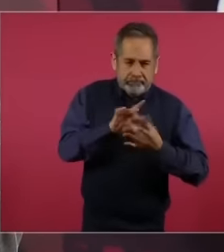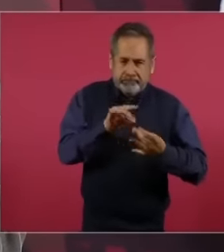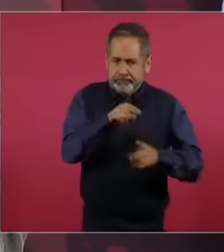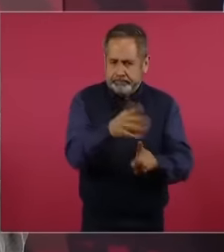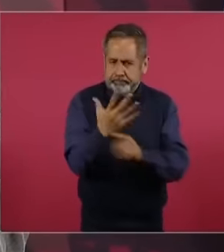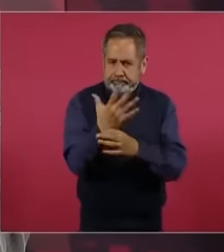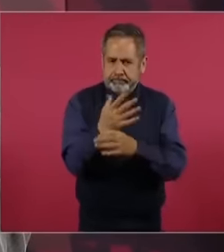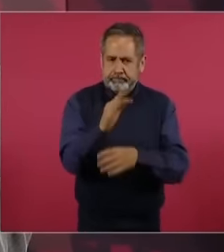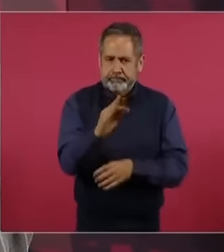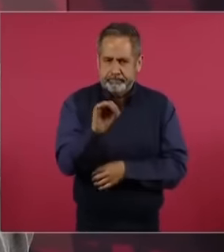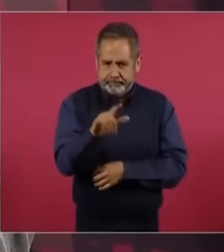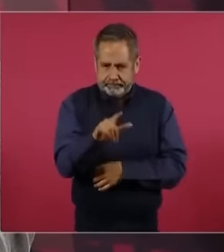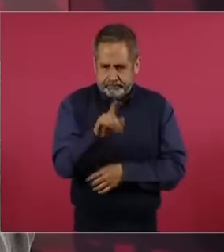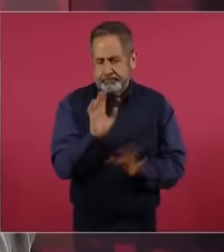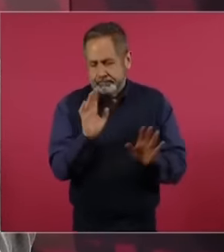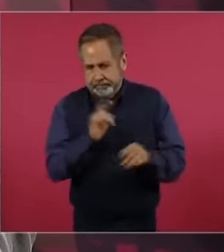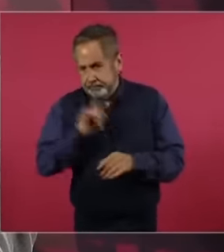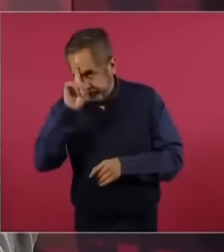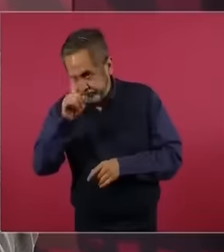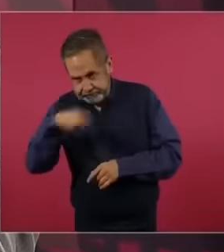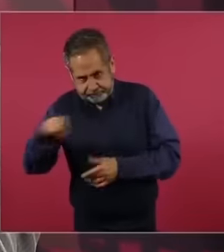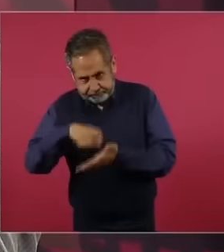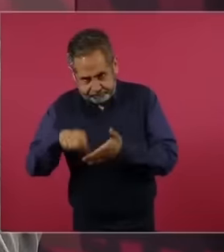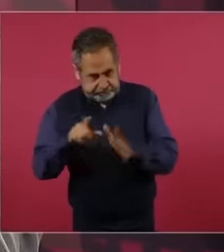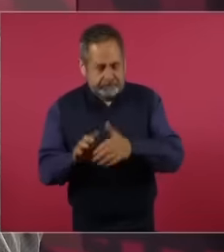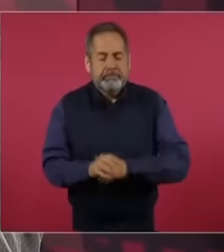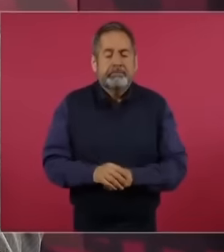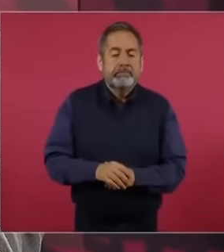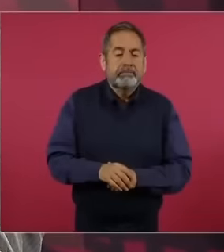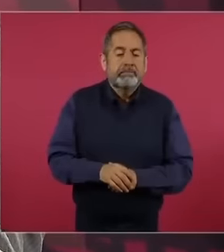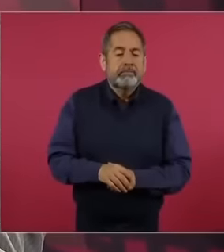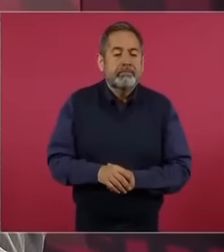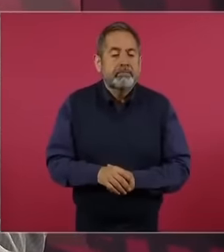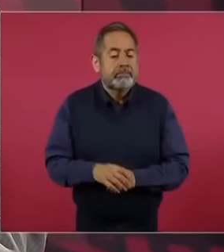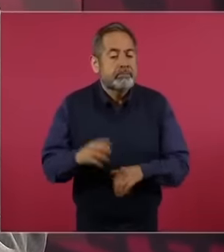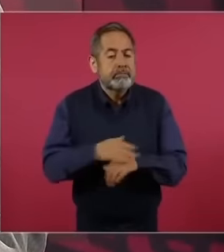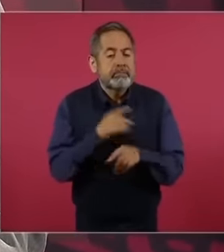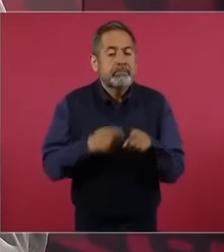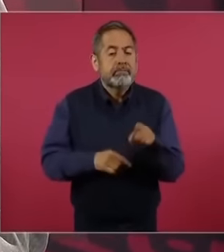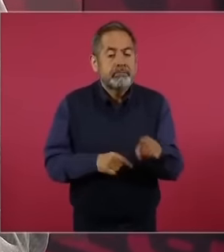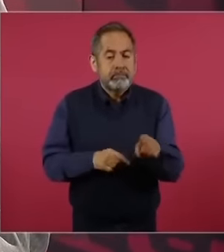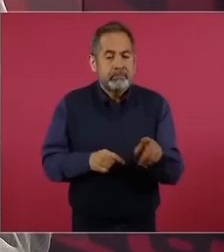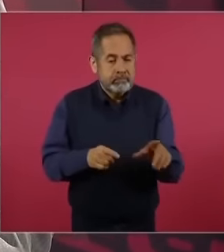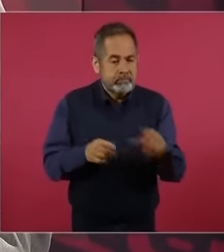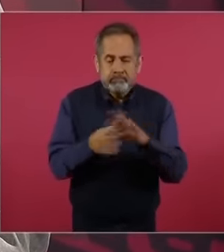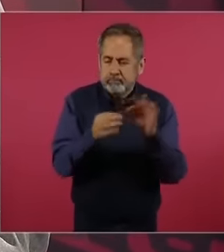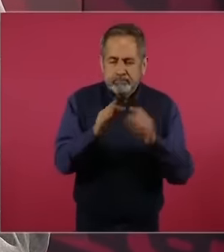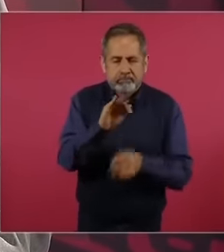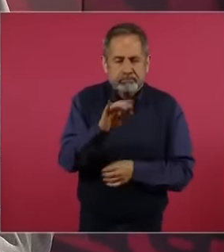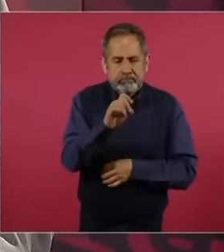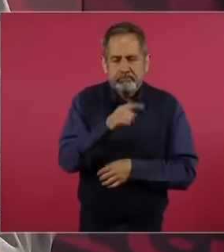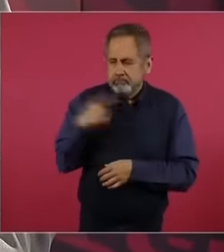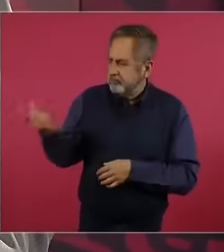because he agrees with us and also,